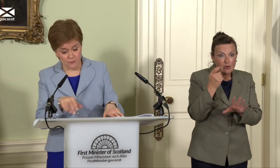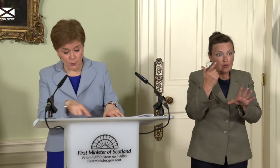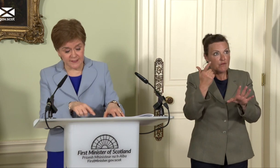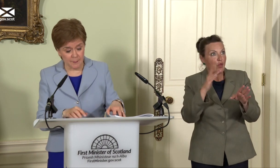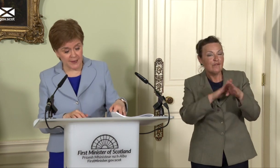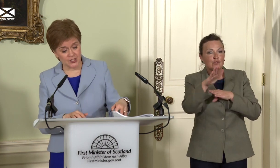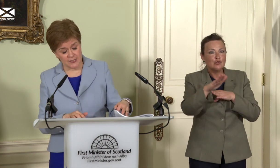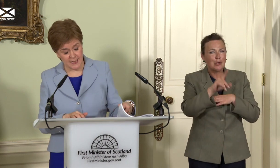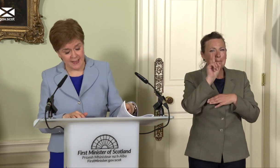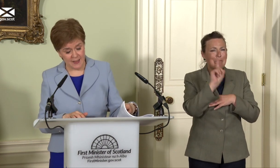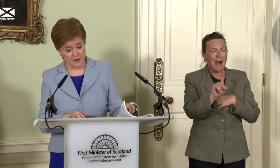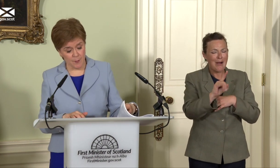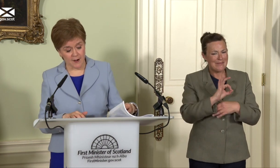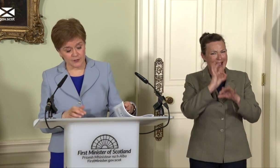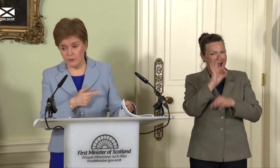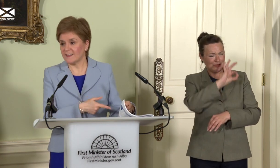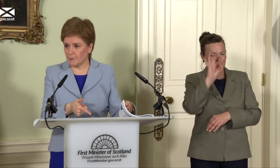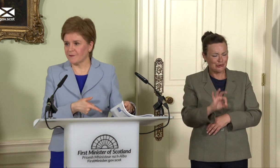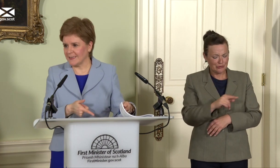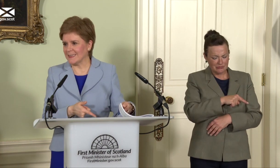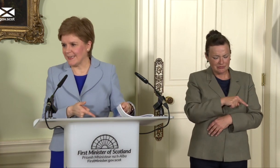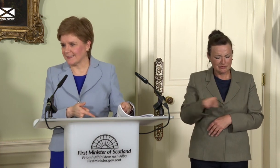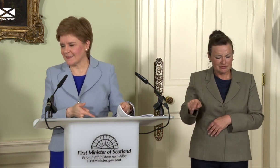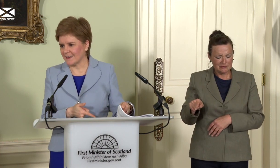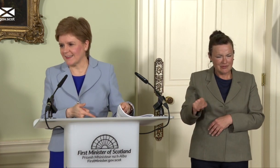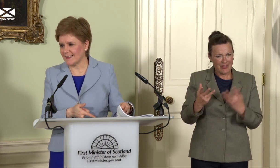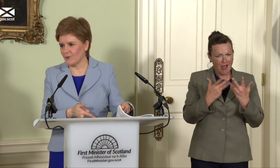ones I mentioned in my remarks are only some of the indicators that are set out